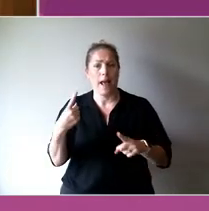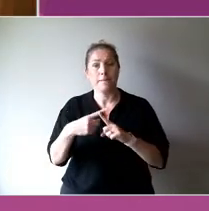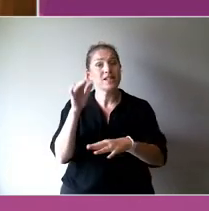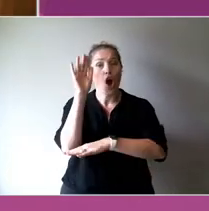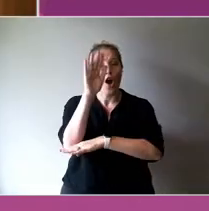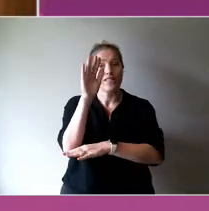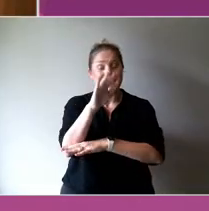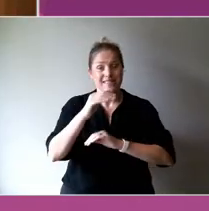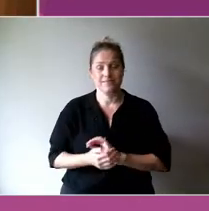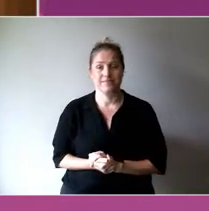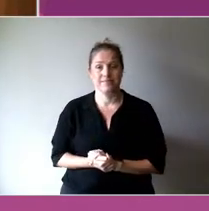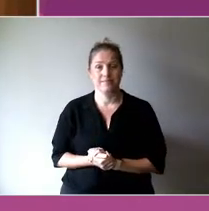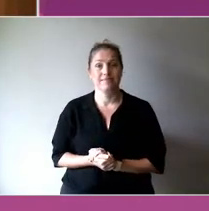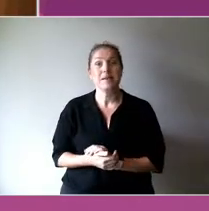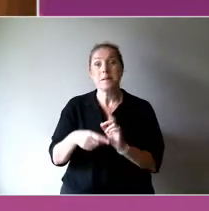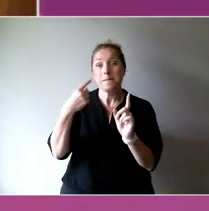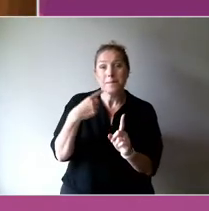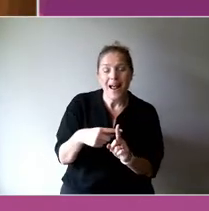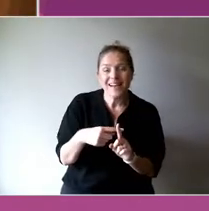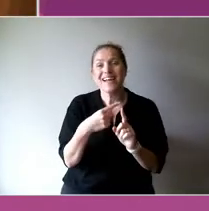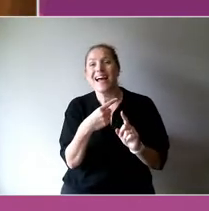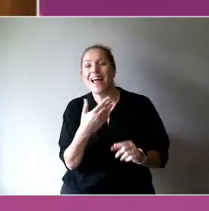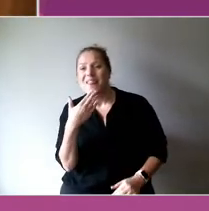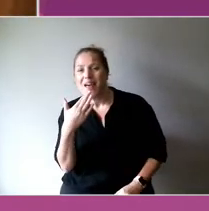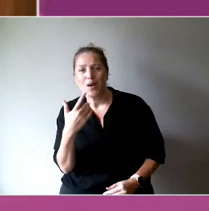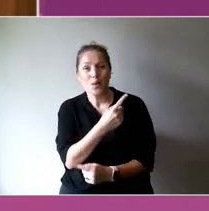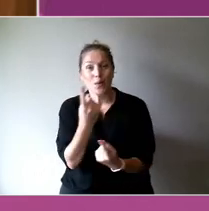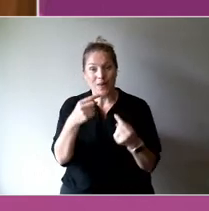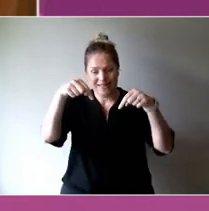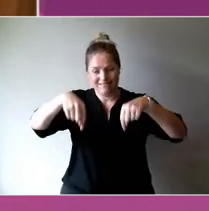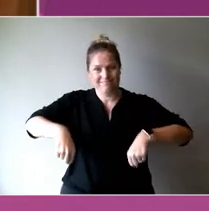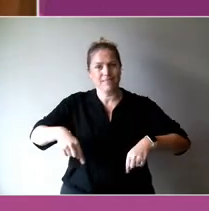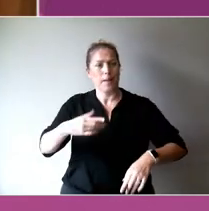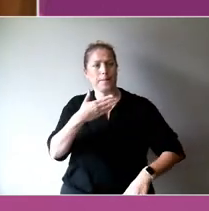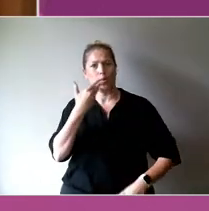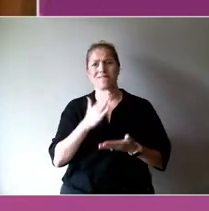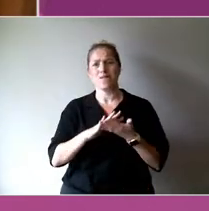And of course, to those of you who have joined us here in the beautiful Hanson Dyer Hall today.